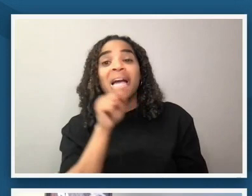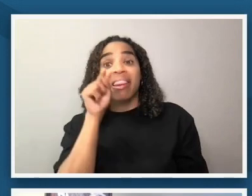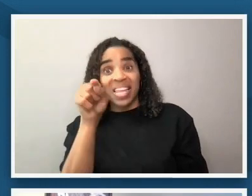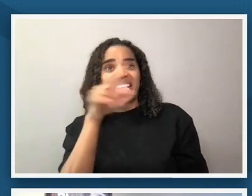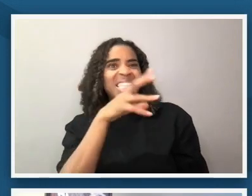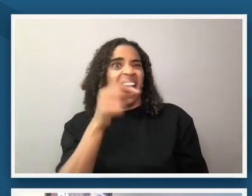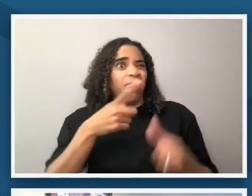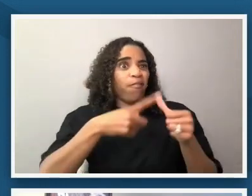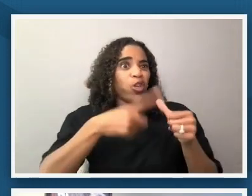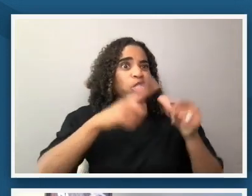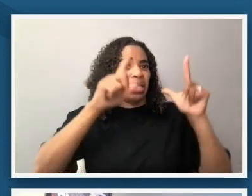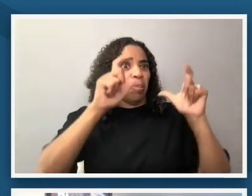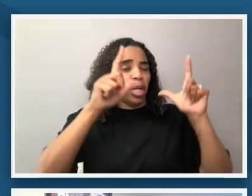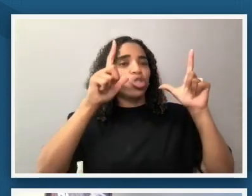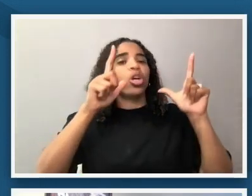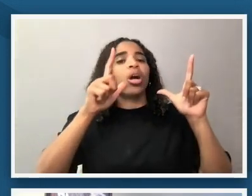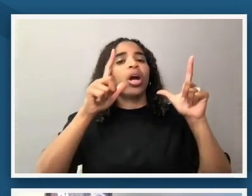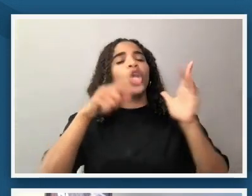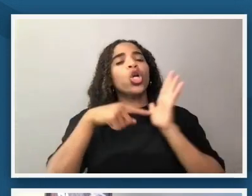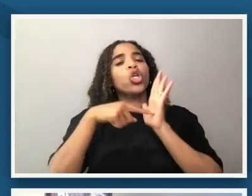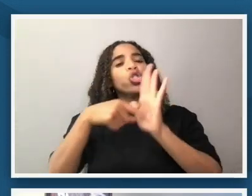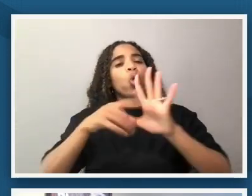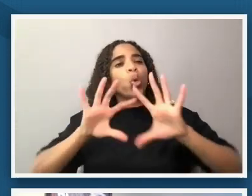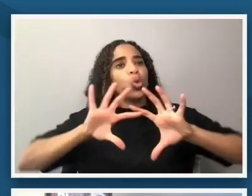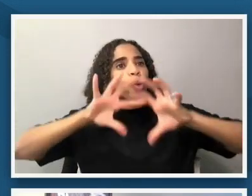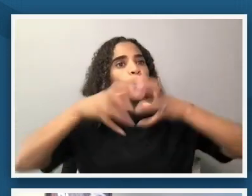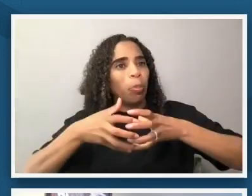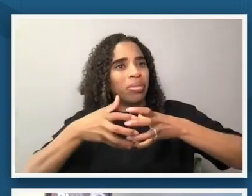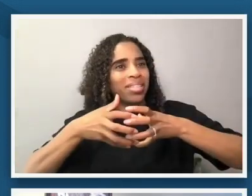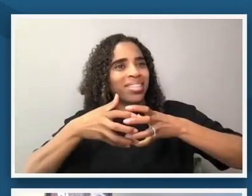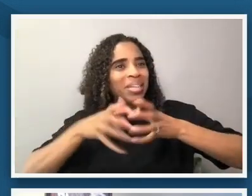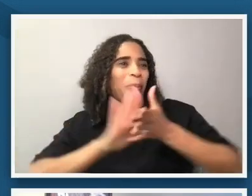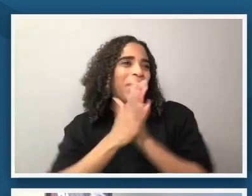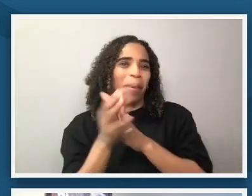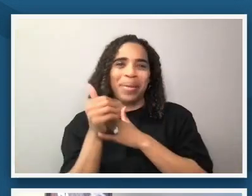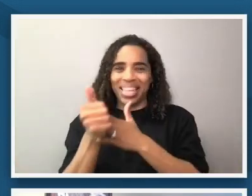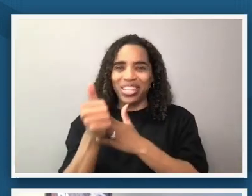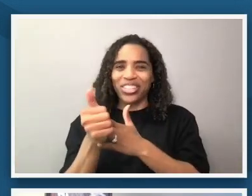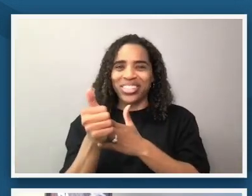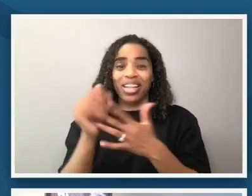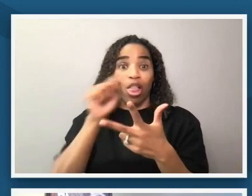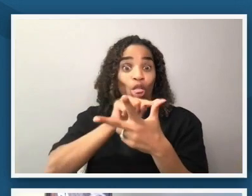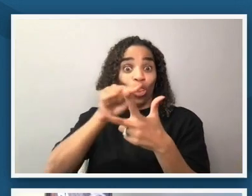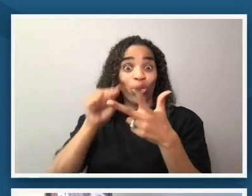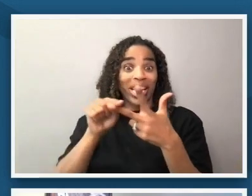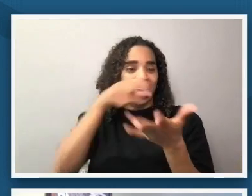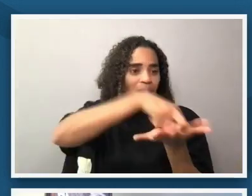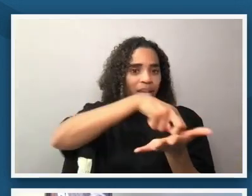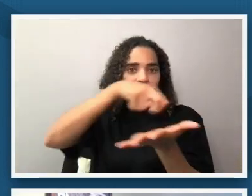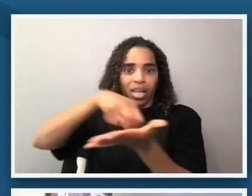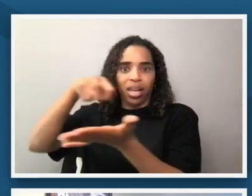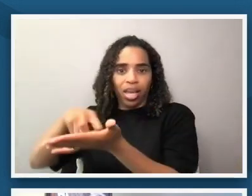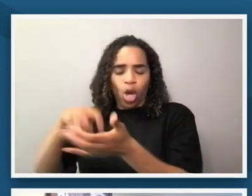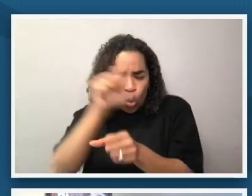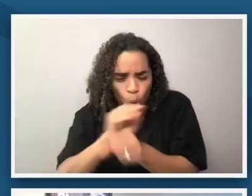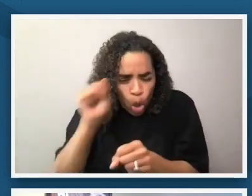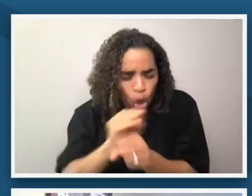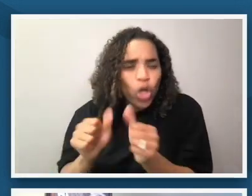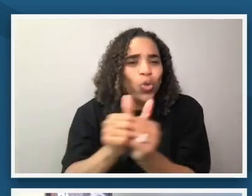it celebrates group centered leadership right in which everyone works and